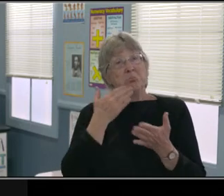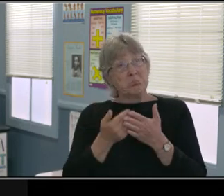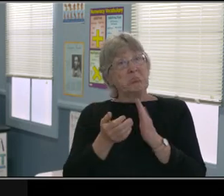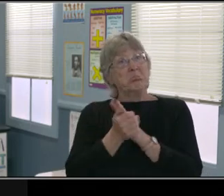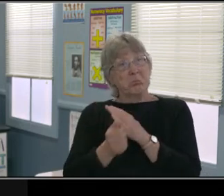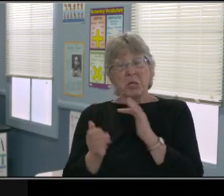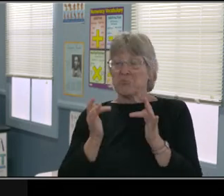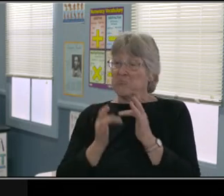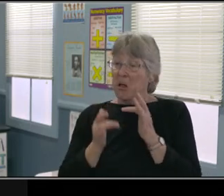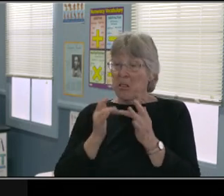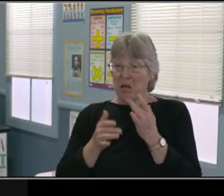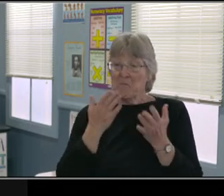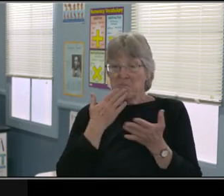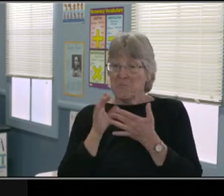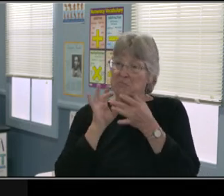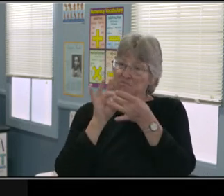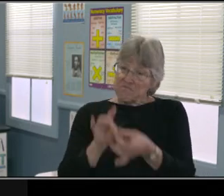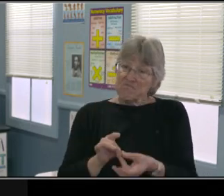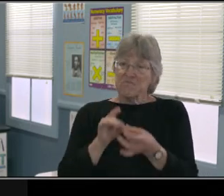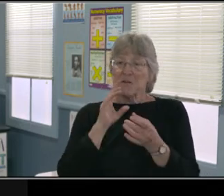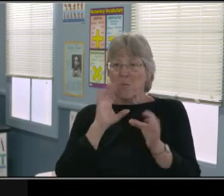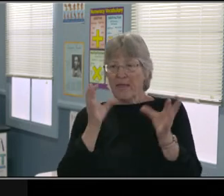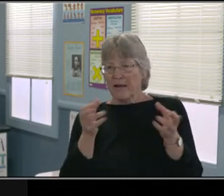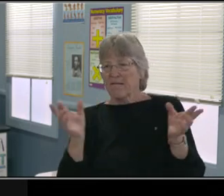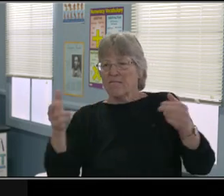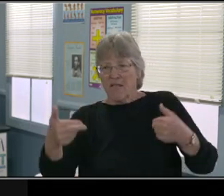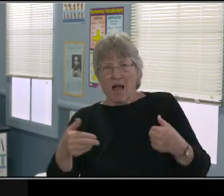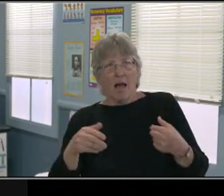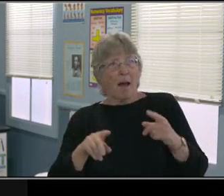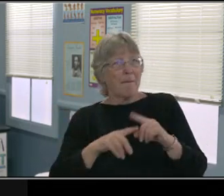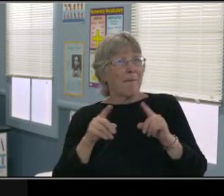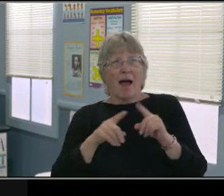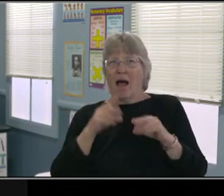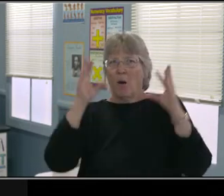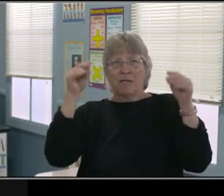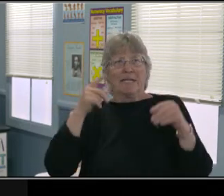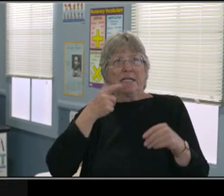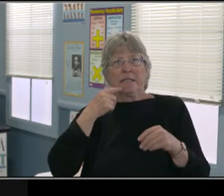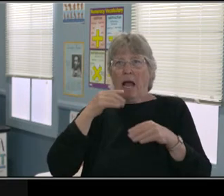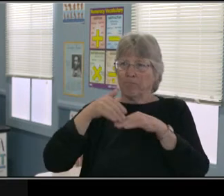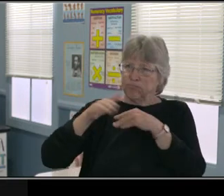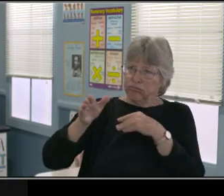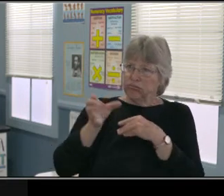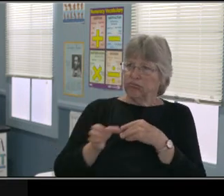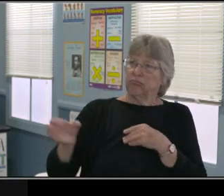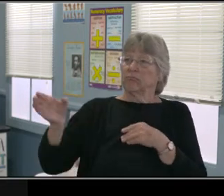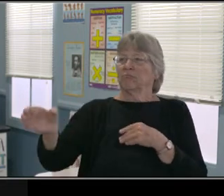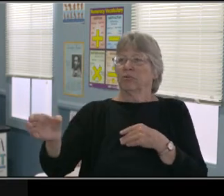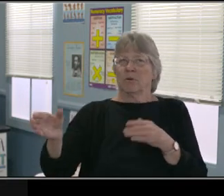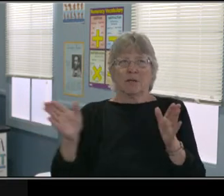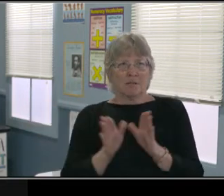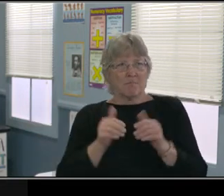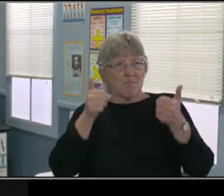It's a lot of work for my student to be in class all day and then to be pulled out for 30 minutes for speech."